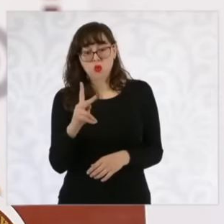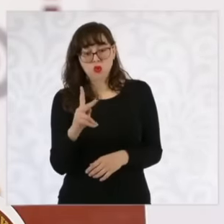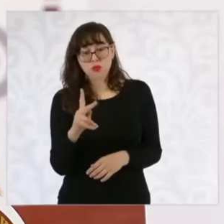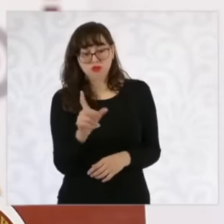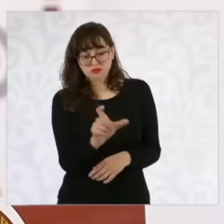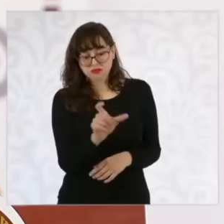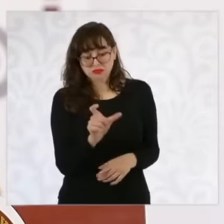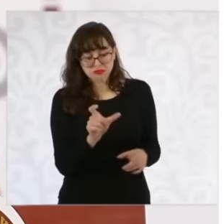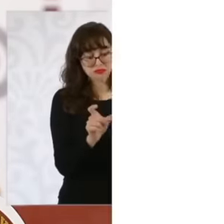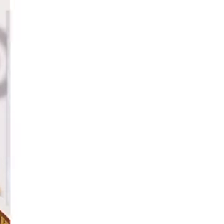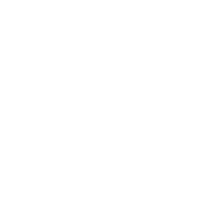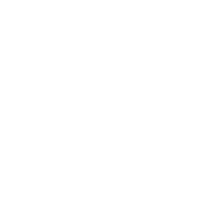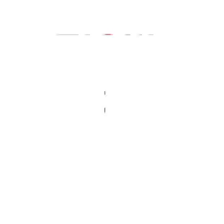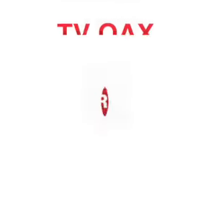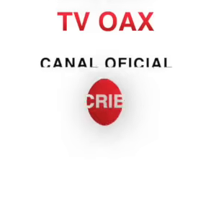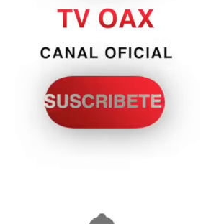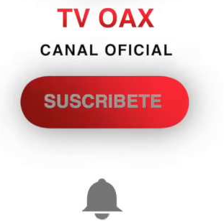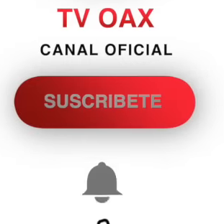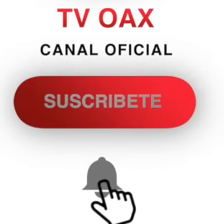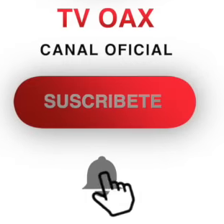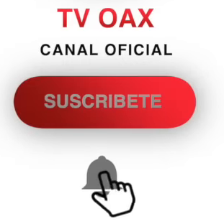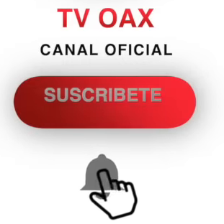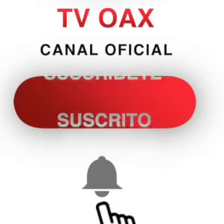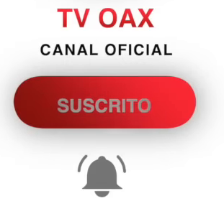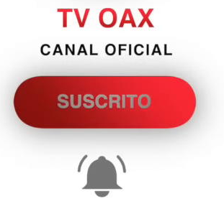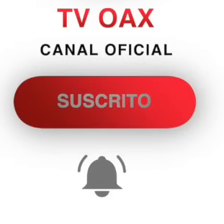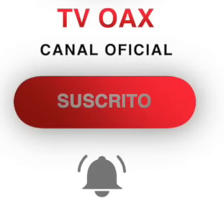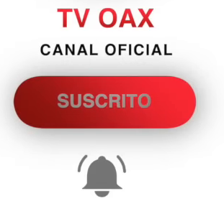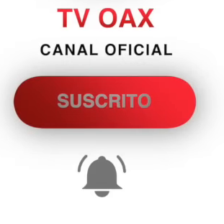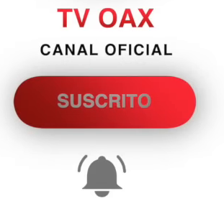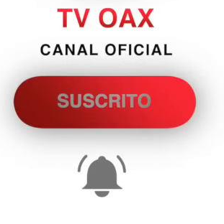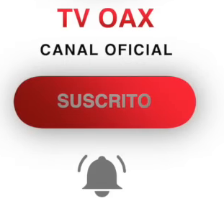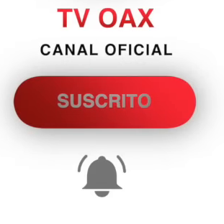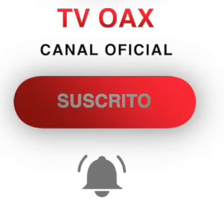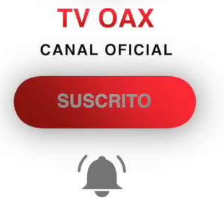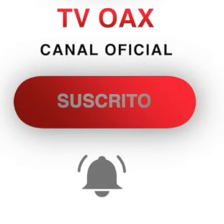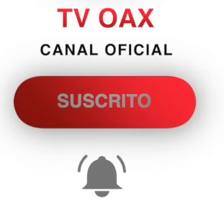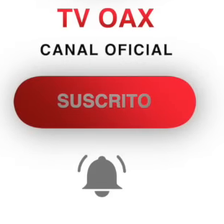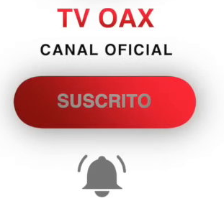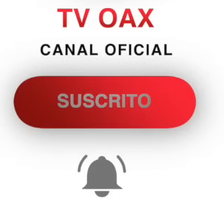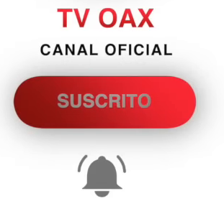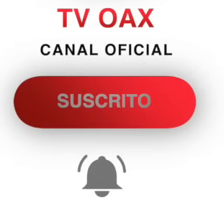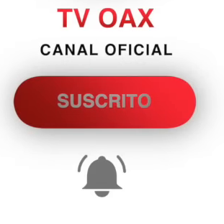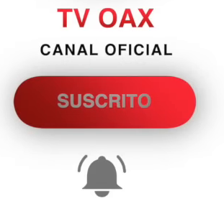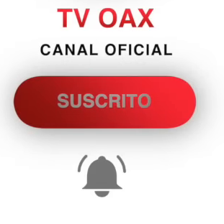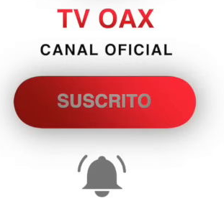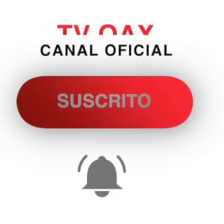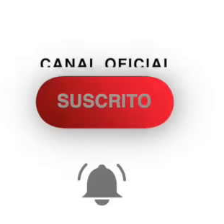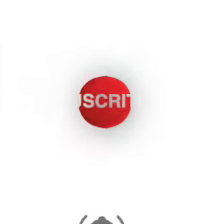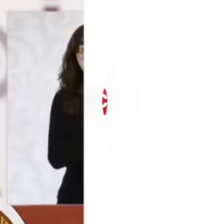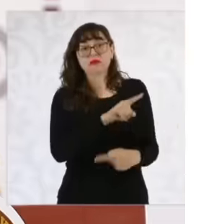in the questionnaire and the servers of the nation have a format and regularly the family